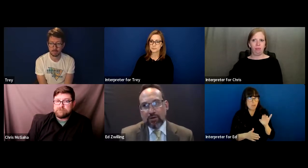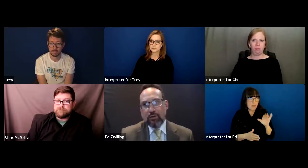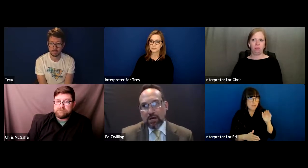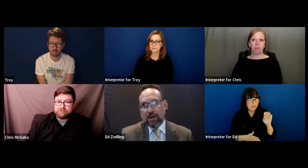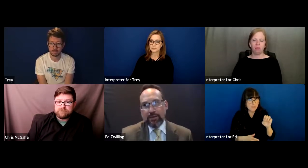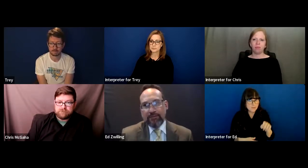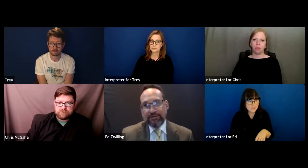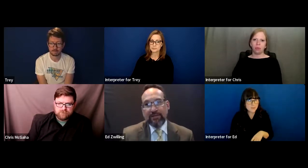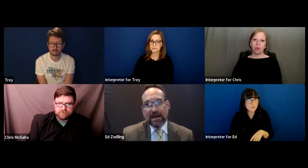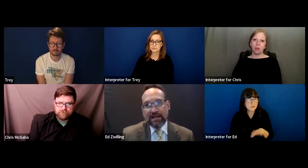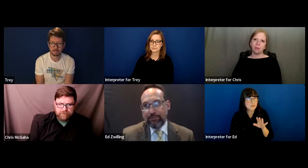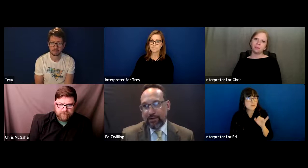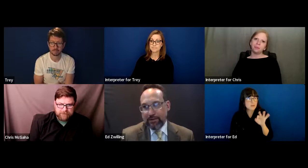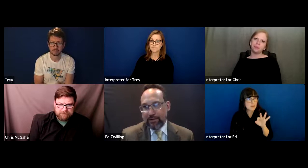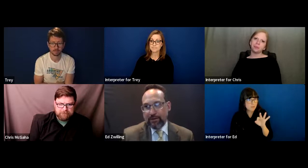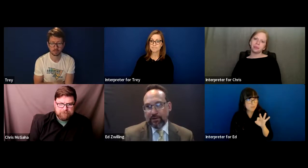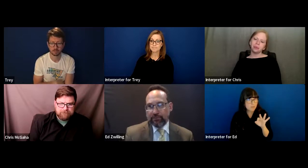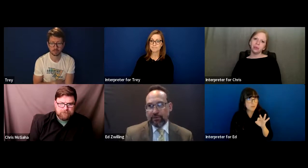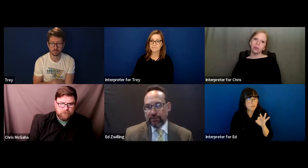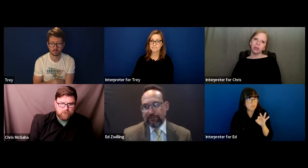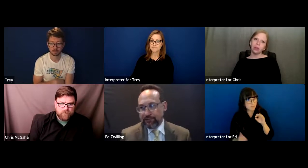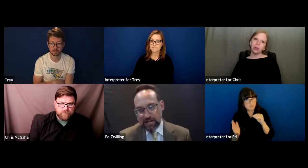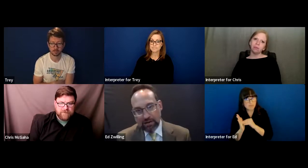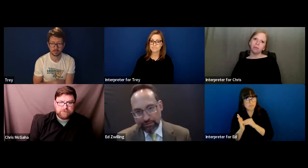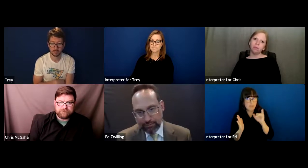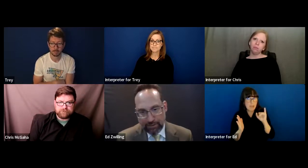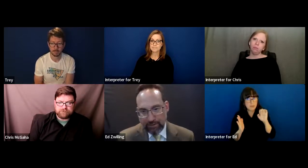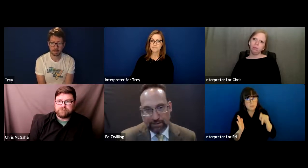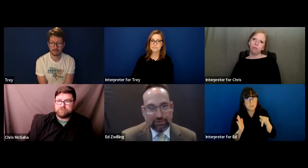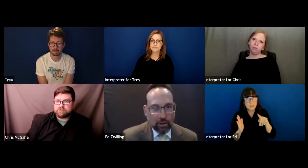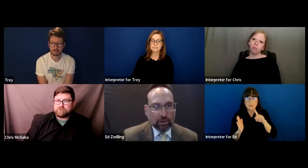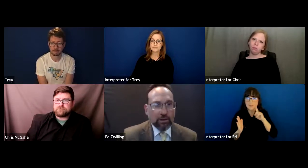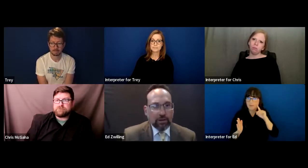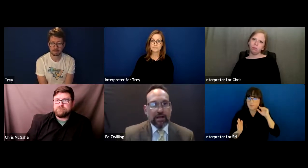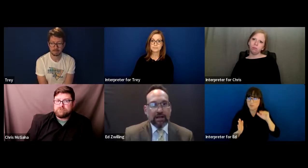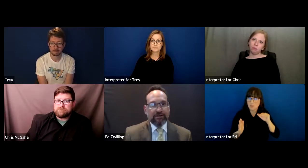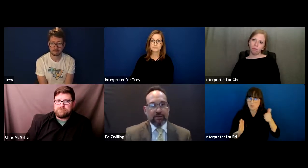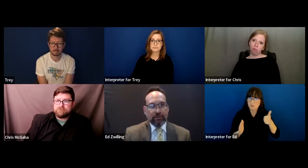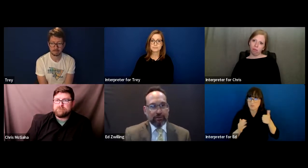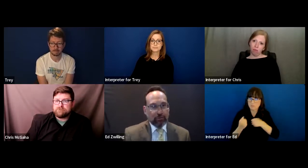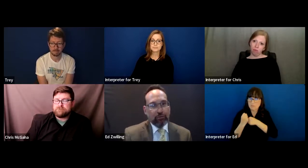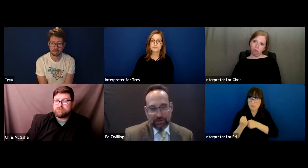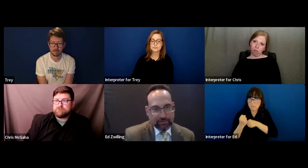So if it's in the IEP that your Deaf child is playing baseball, so the interpreter needs